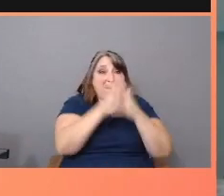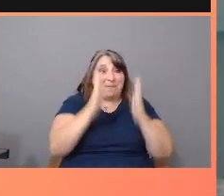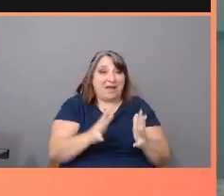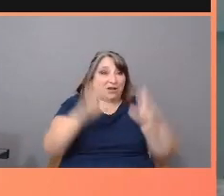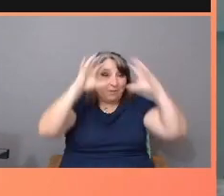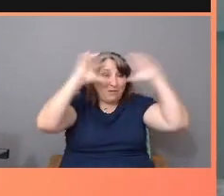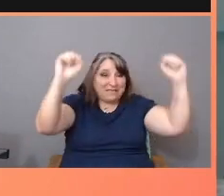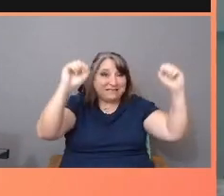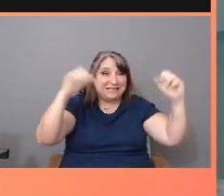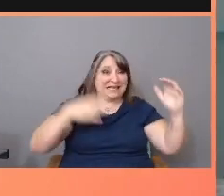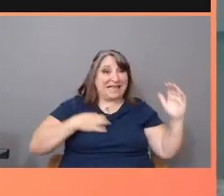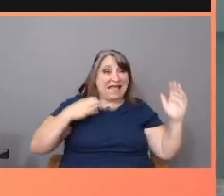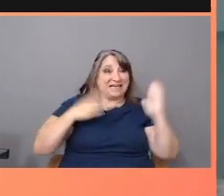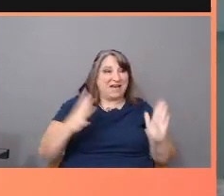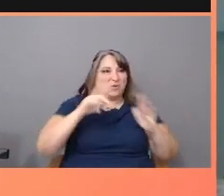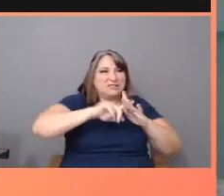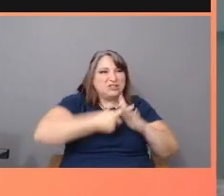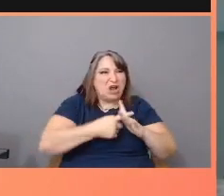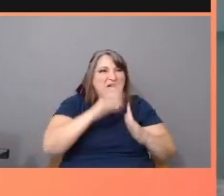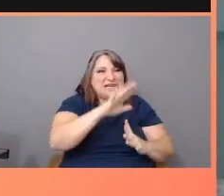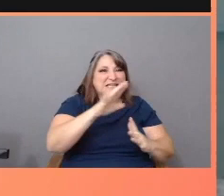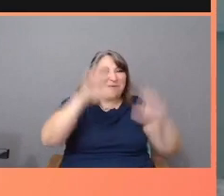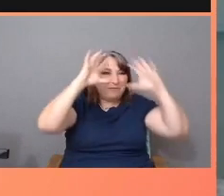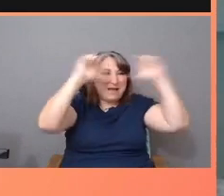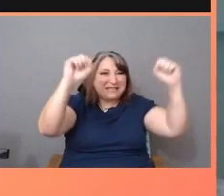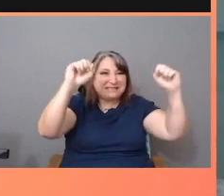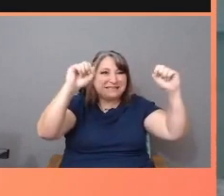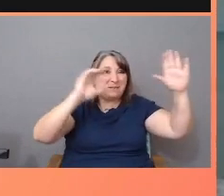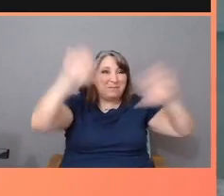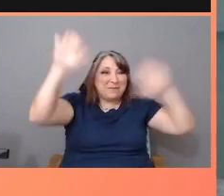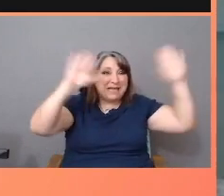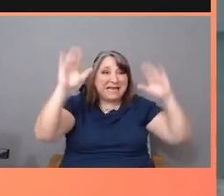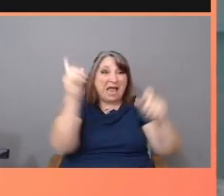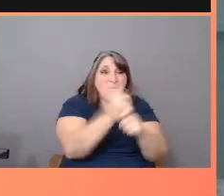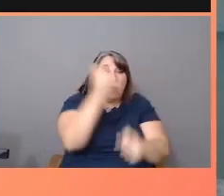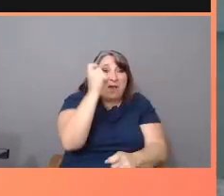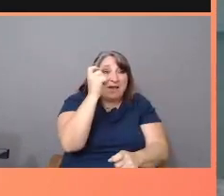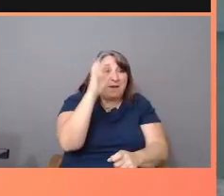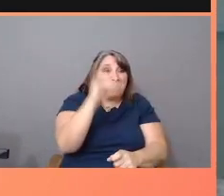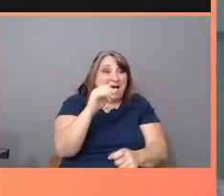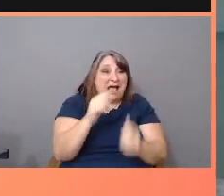would kick off his presidential bid and win by uniting his base around hatred